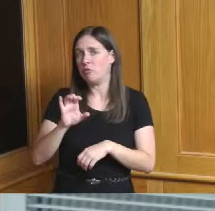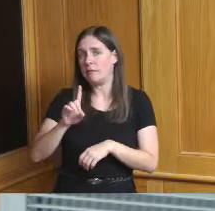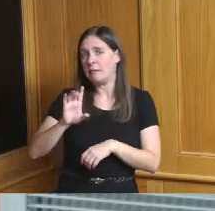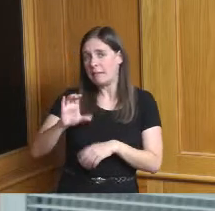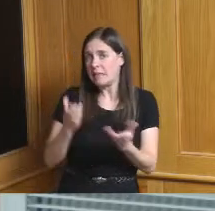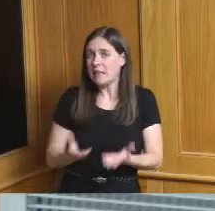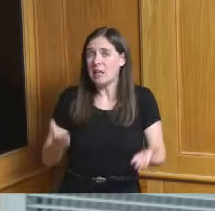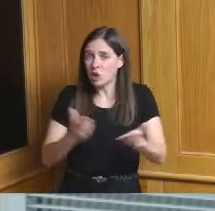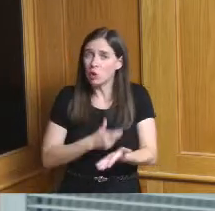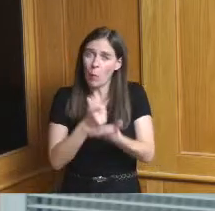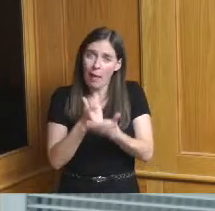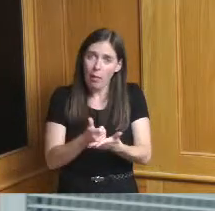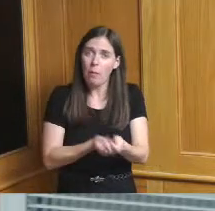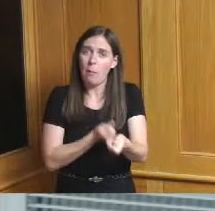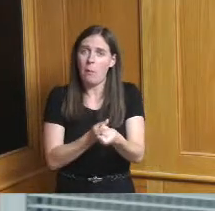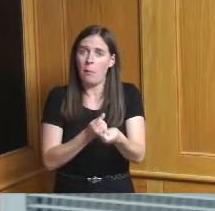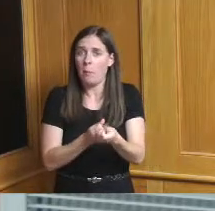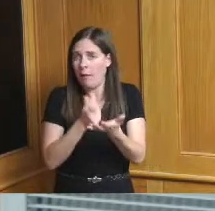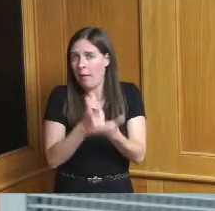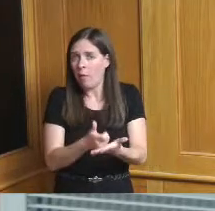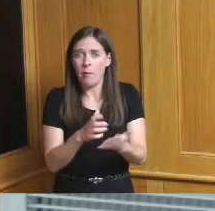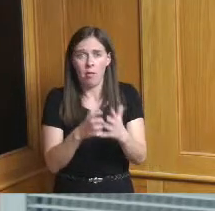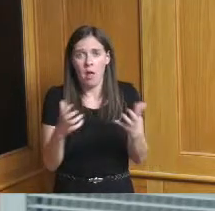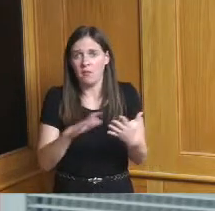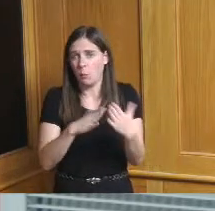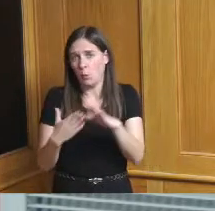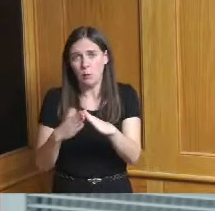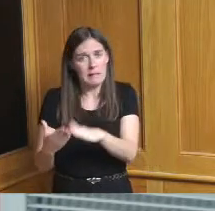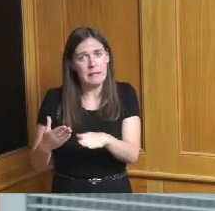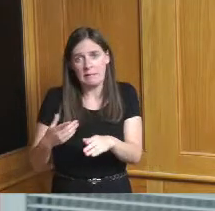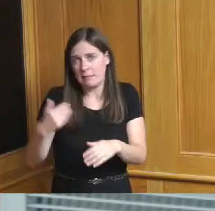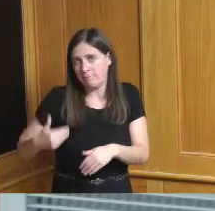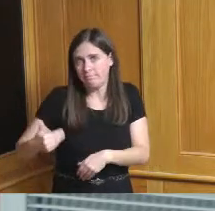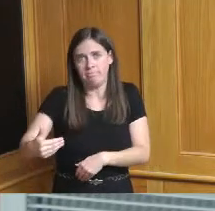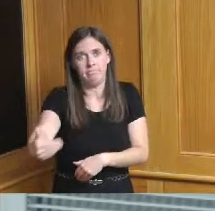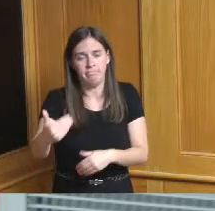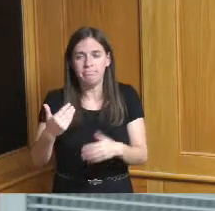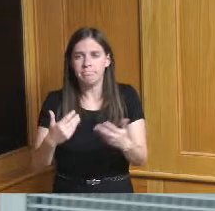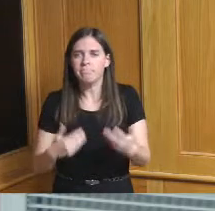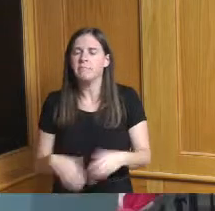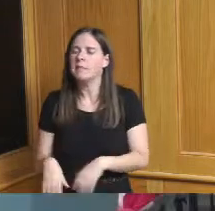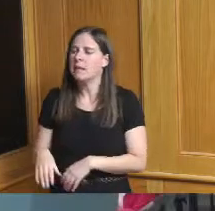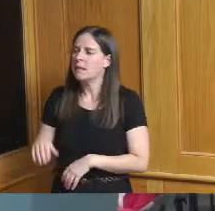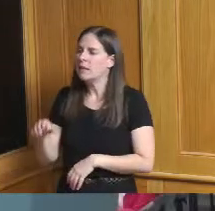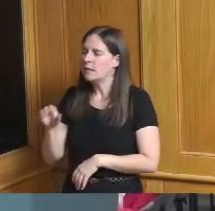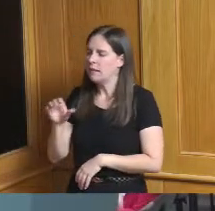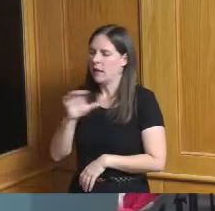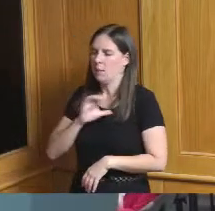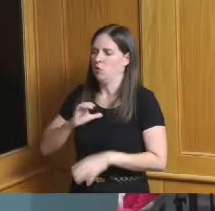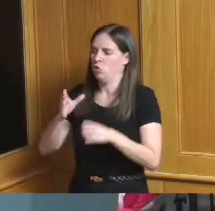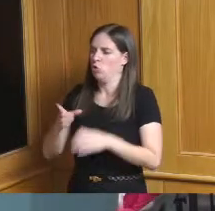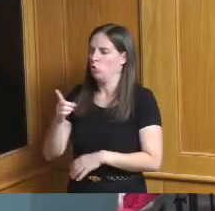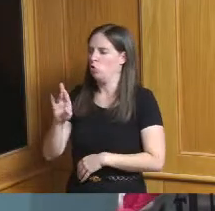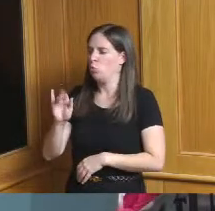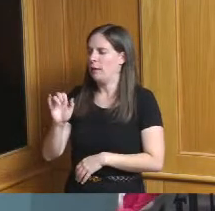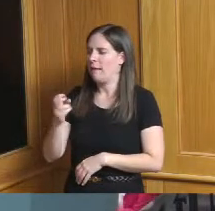a lot of communities with this on a regular basis so yeah I think it's it's more maybe about the CIC